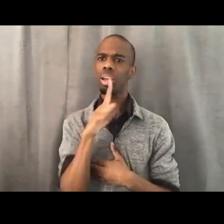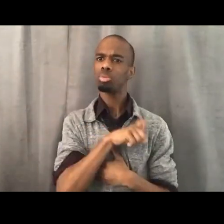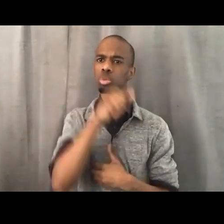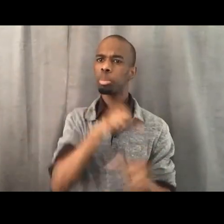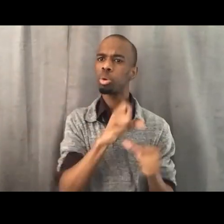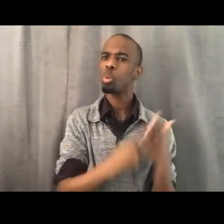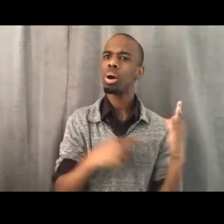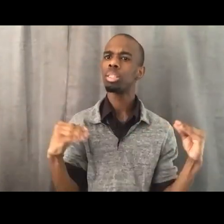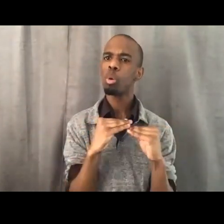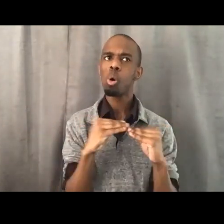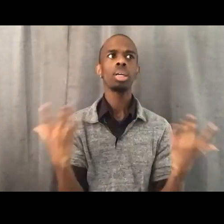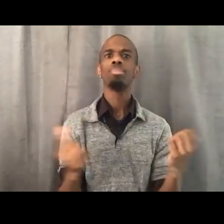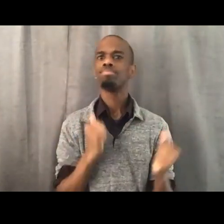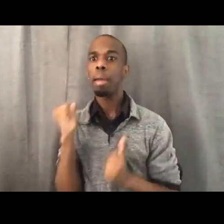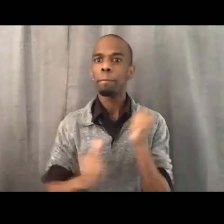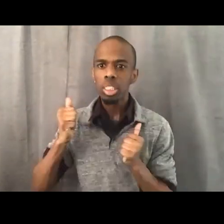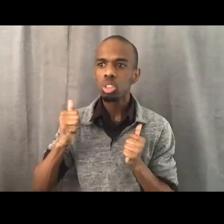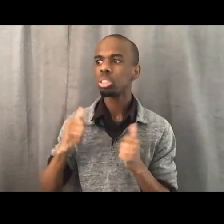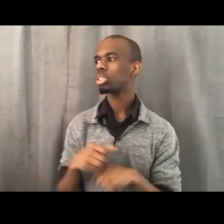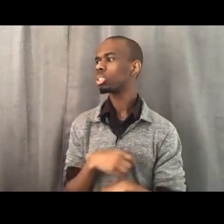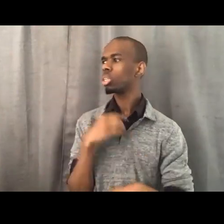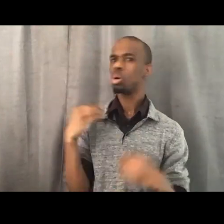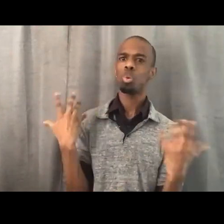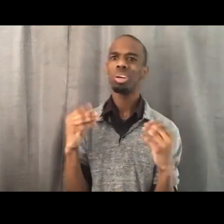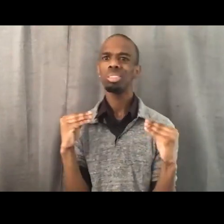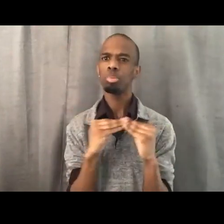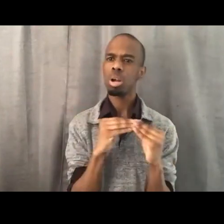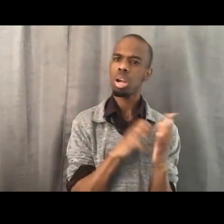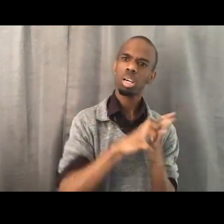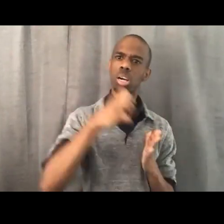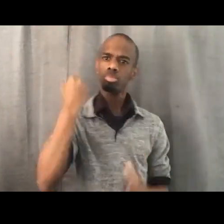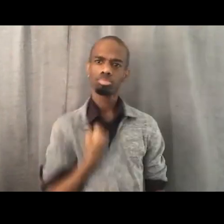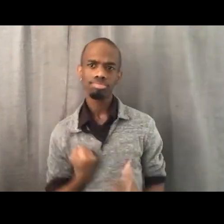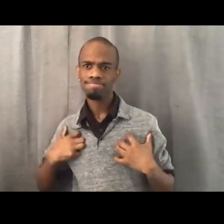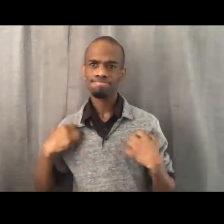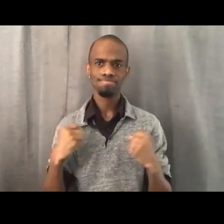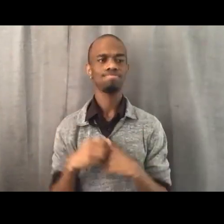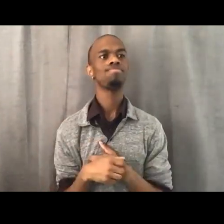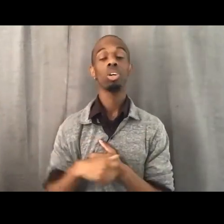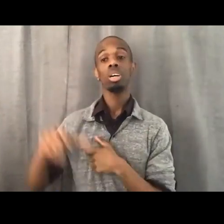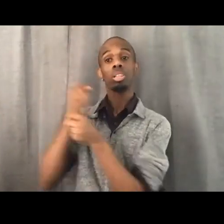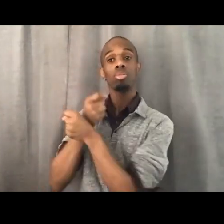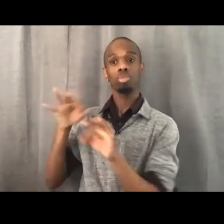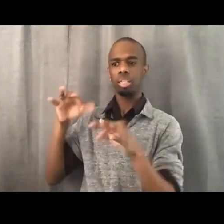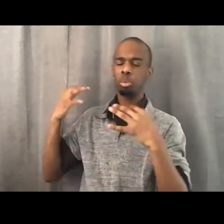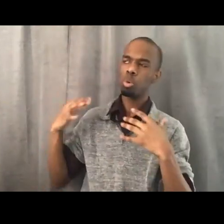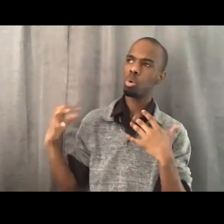what's more audacious, that the freedom in Angela Davis's words that we seek is a constant struggle.